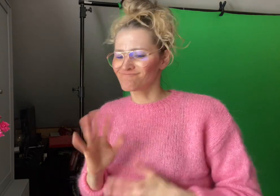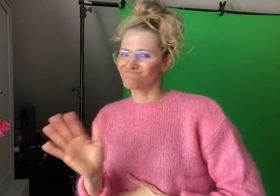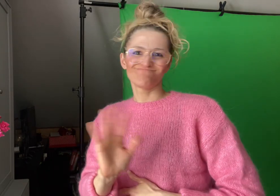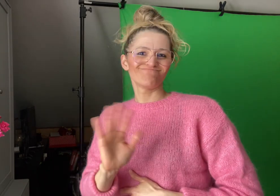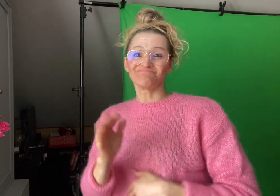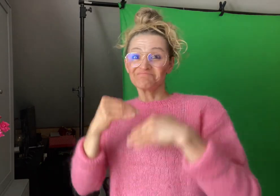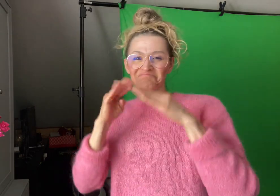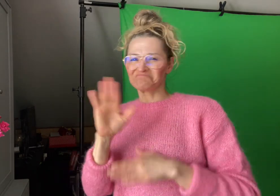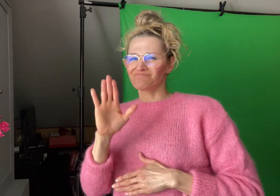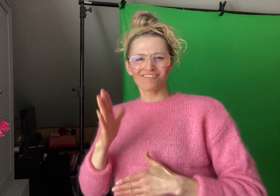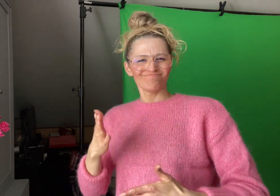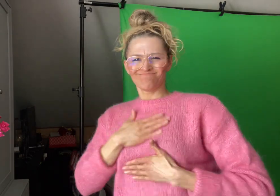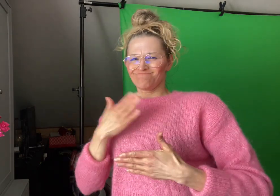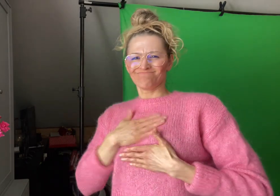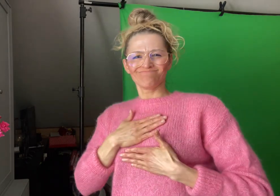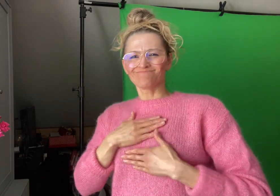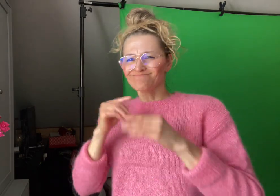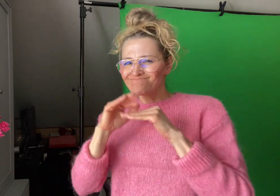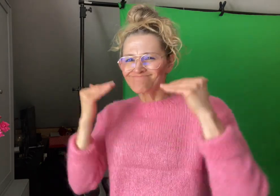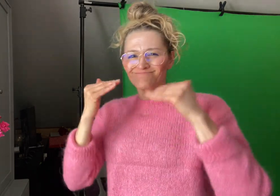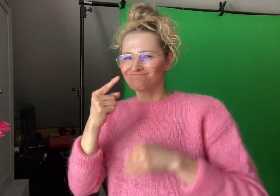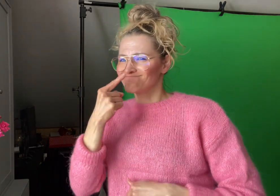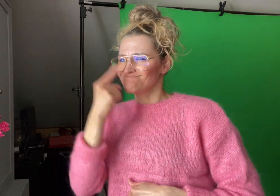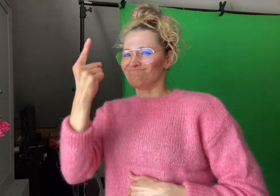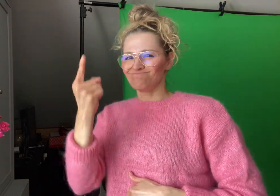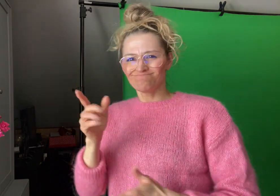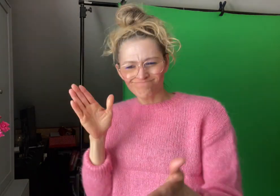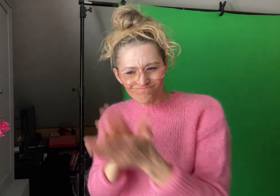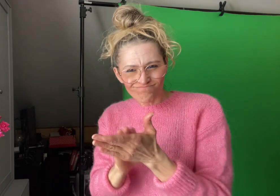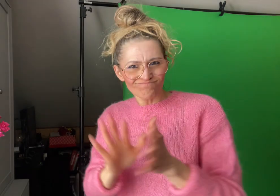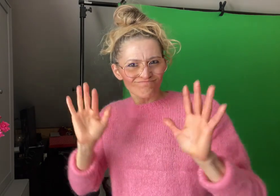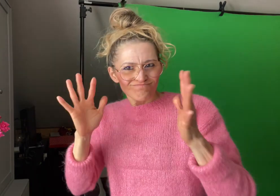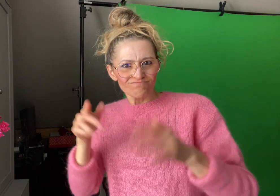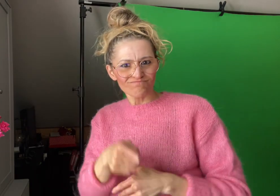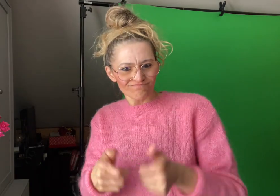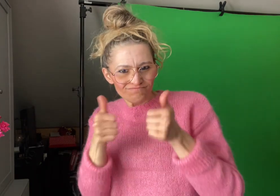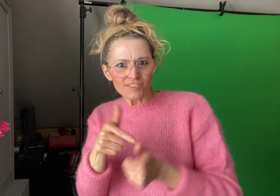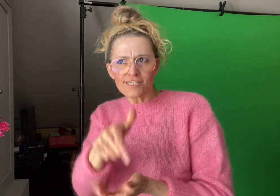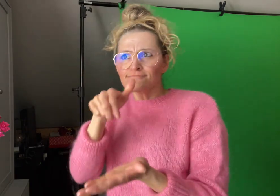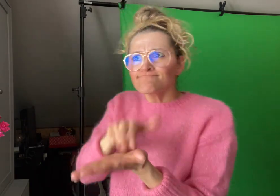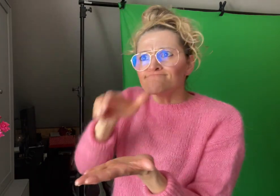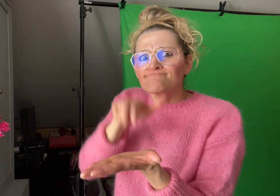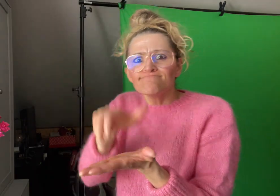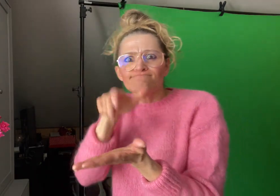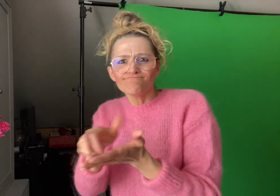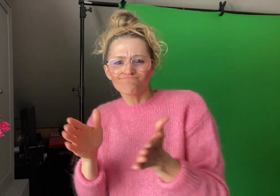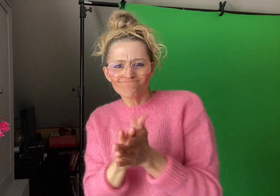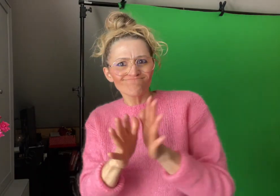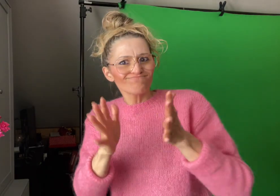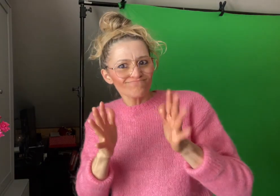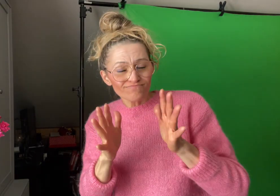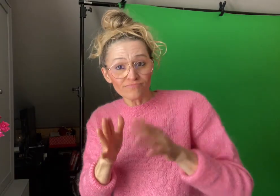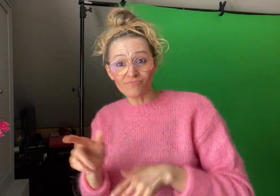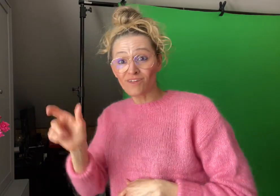but now she is so proud of him for accomplishing this walk.